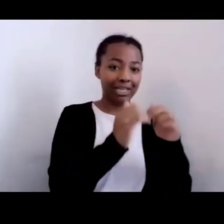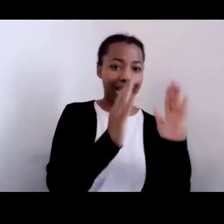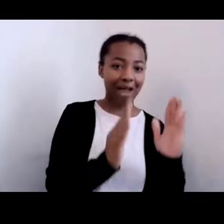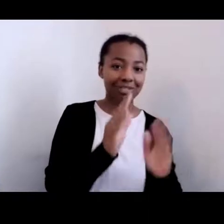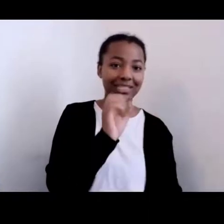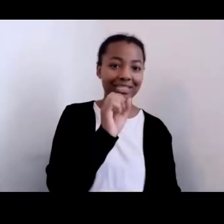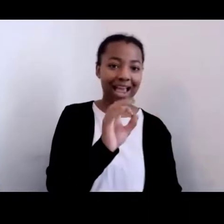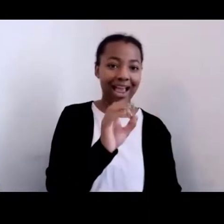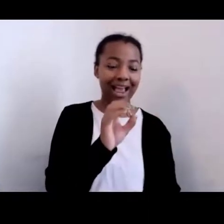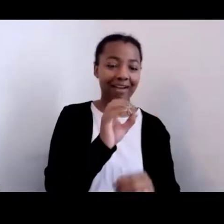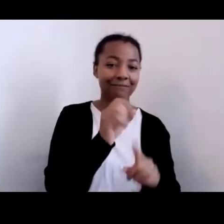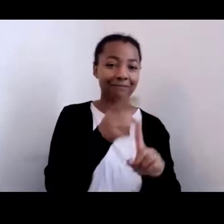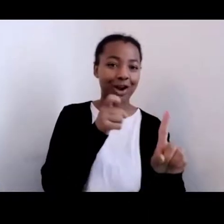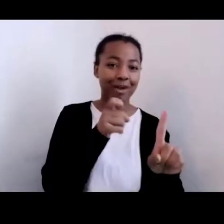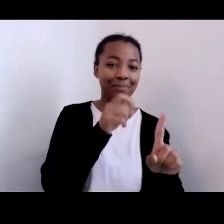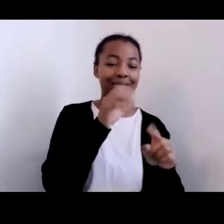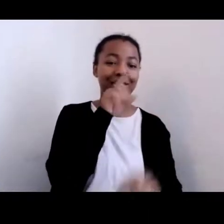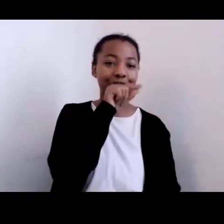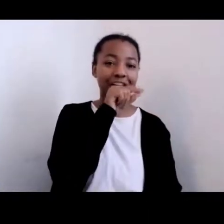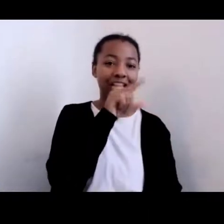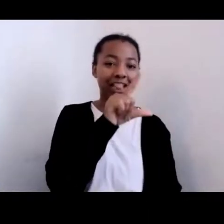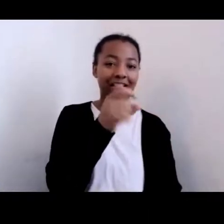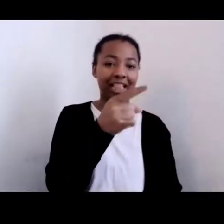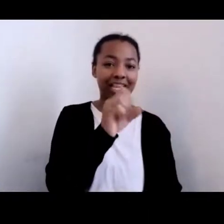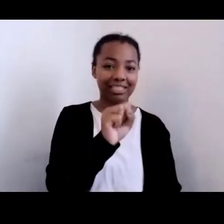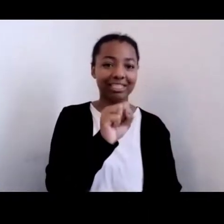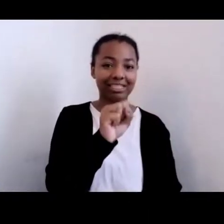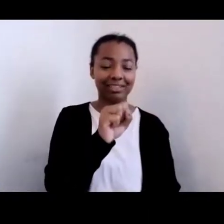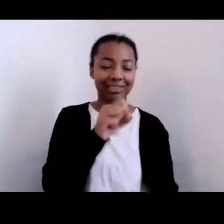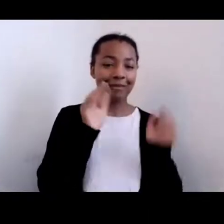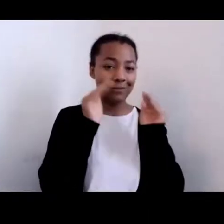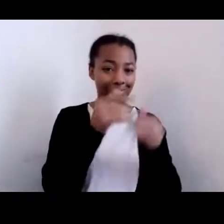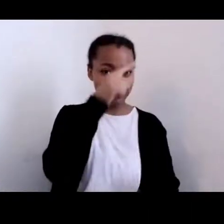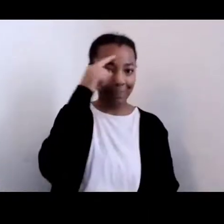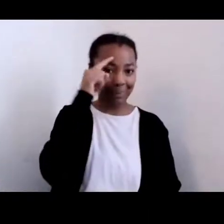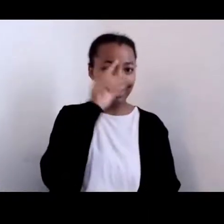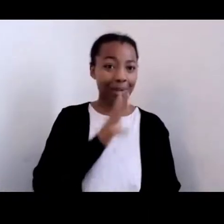I found that there was some deliberate laws passed to